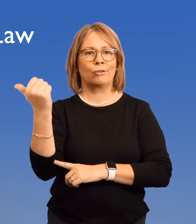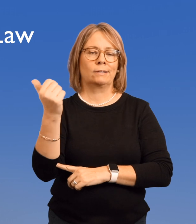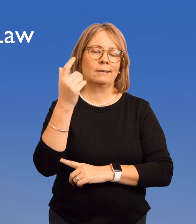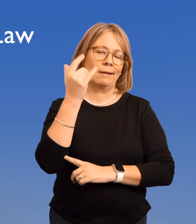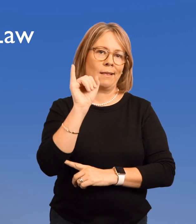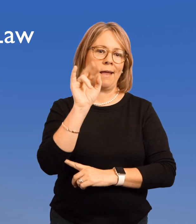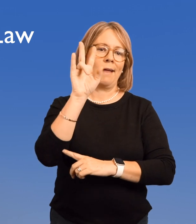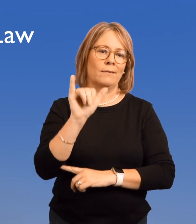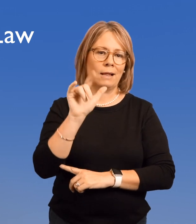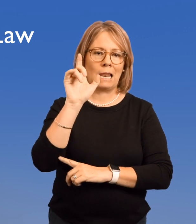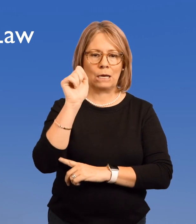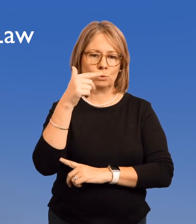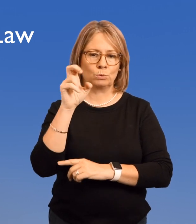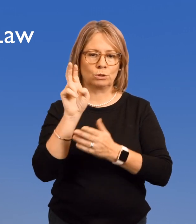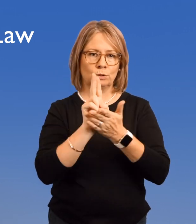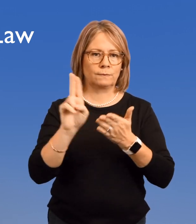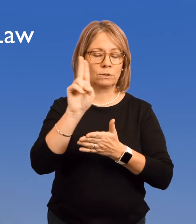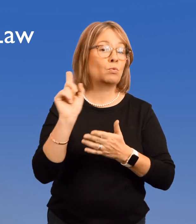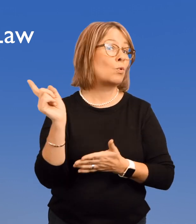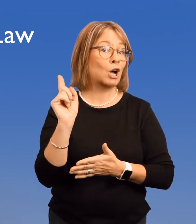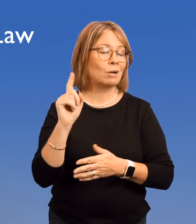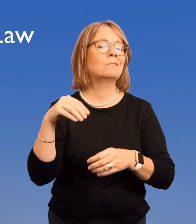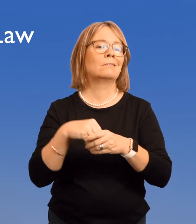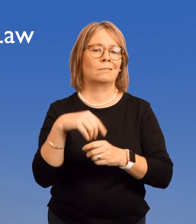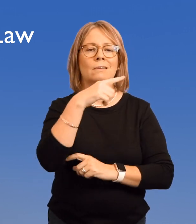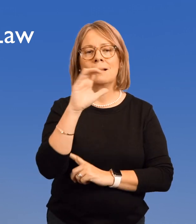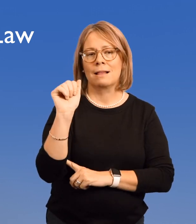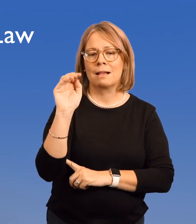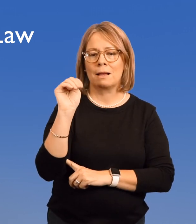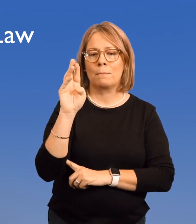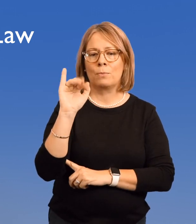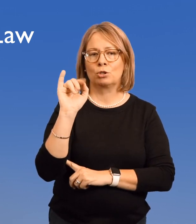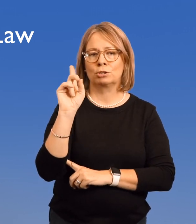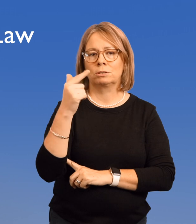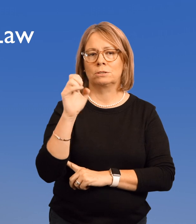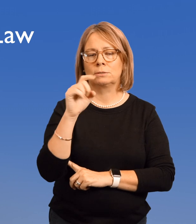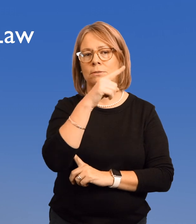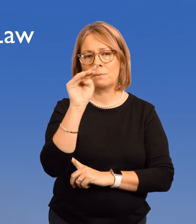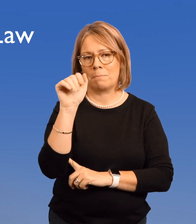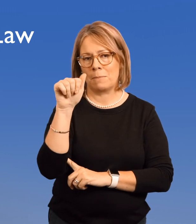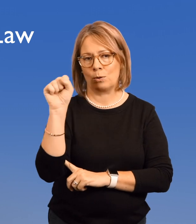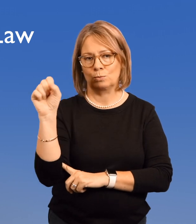Another Ivy League University located in Cambridge, Massachusetts.